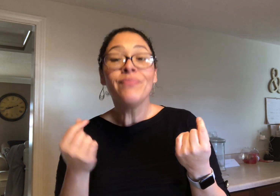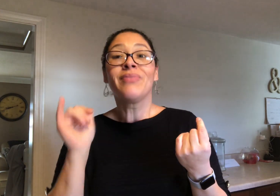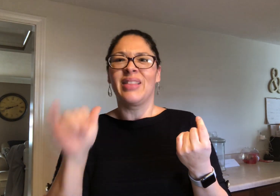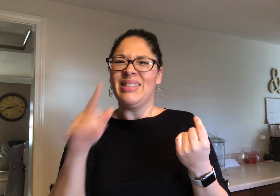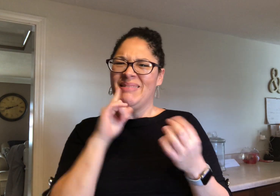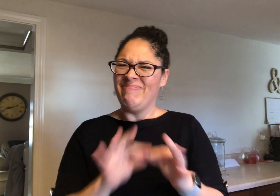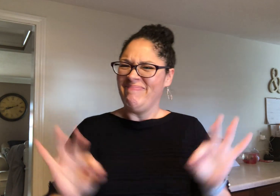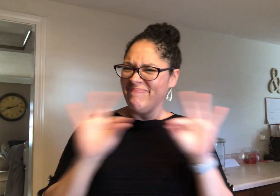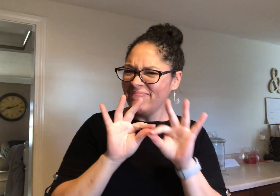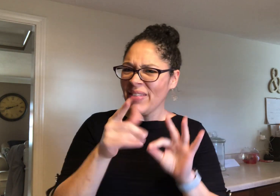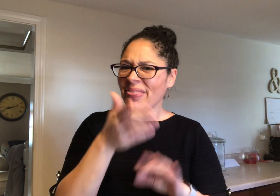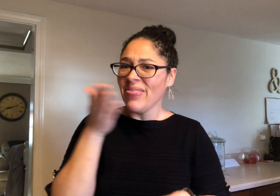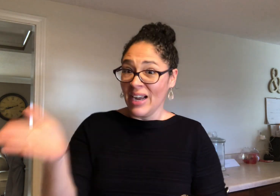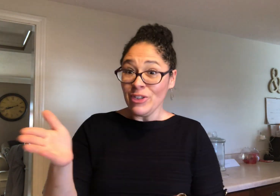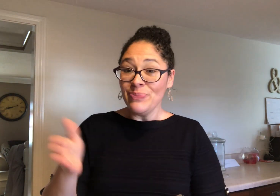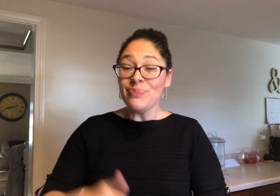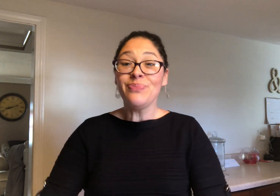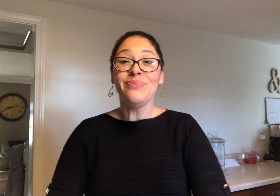Your presence at the meeting will benefit you.